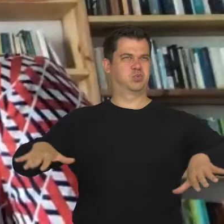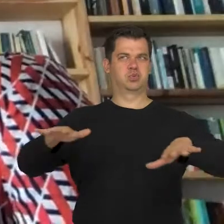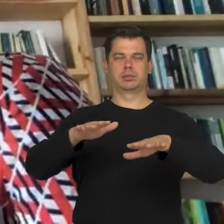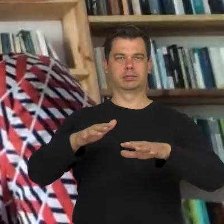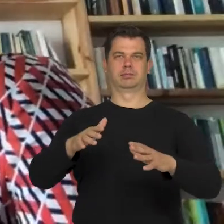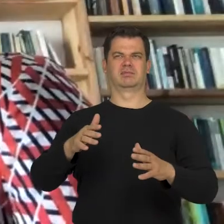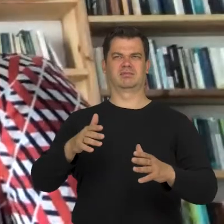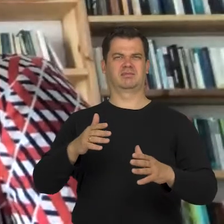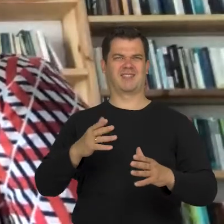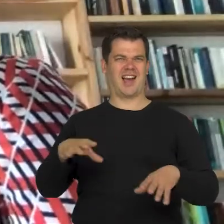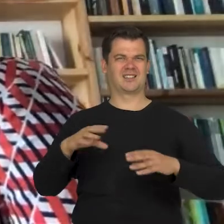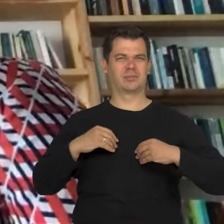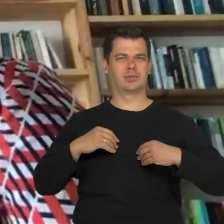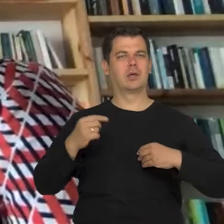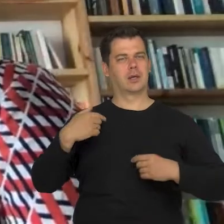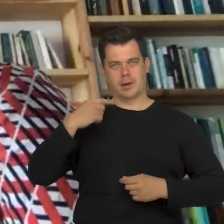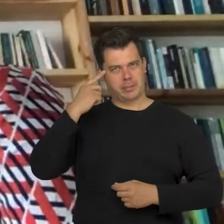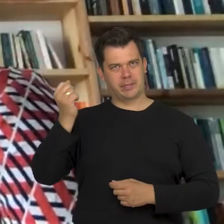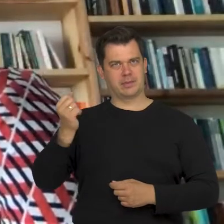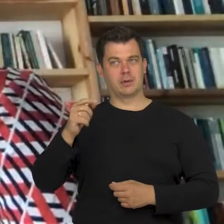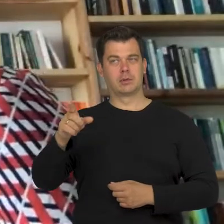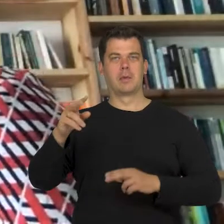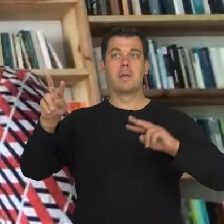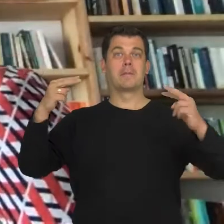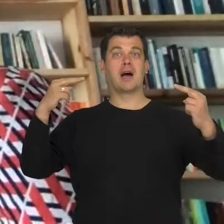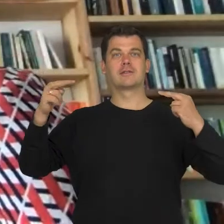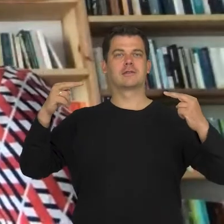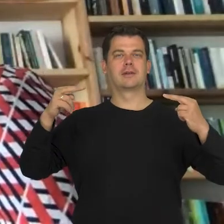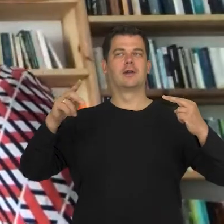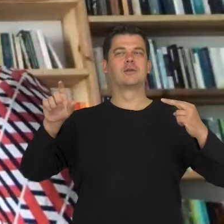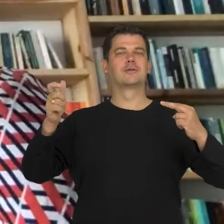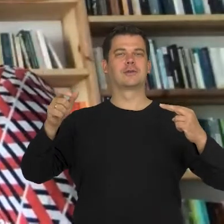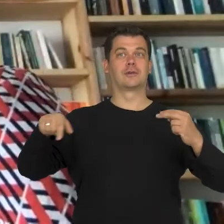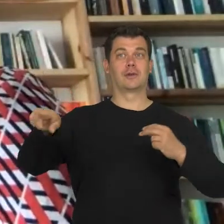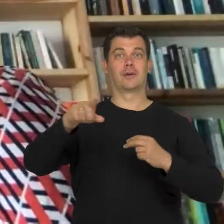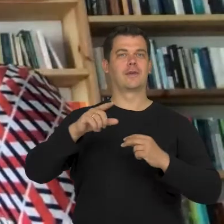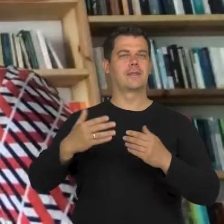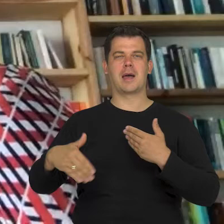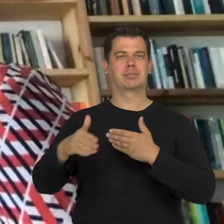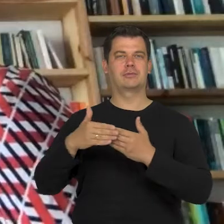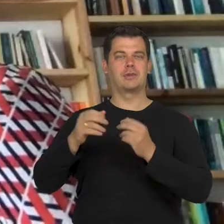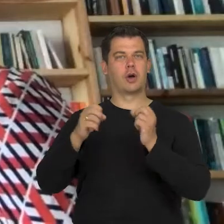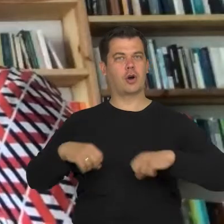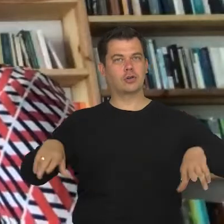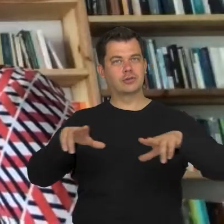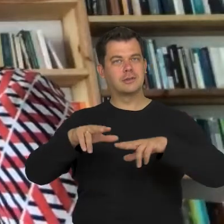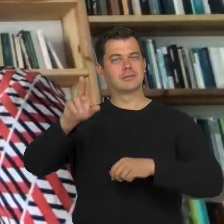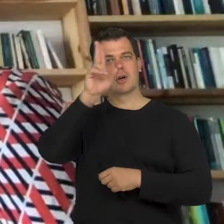However, I remember precisely that these were judgemental looks directed at those, who were close to me so mainly parents, the fear that